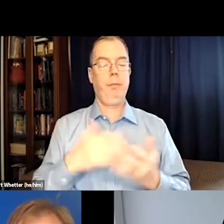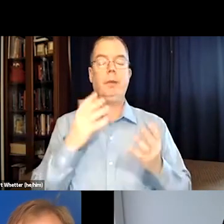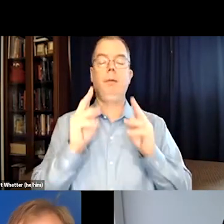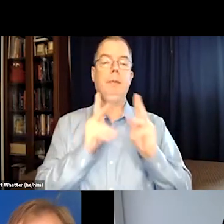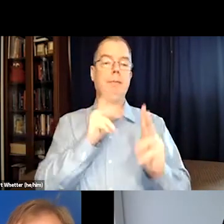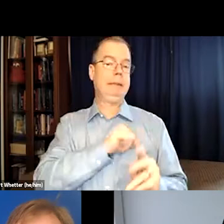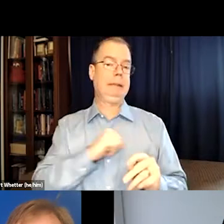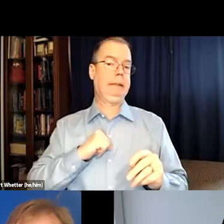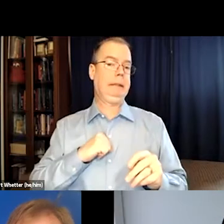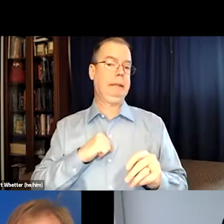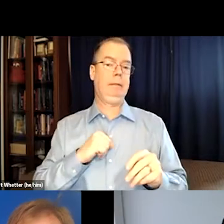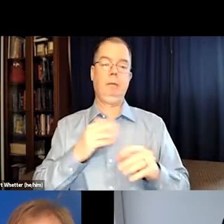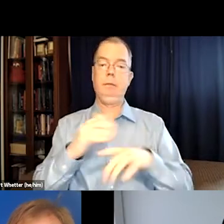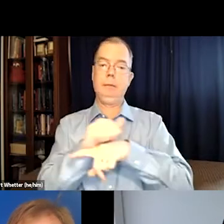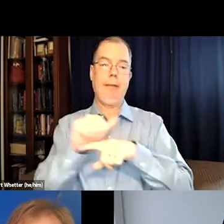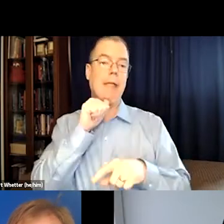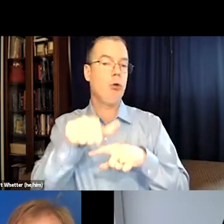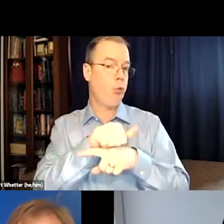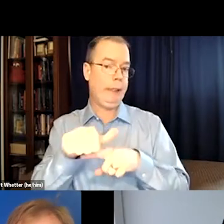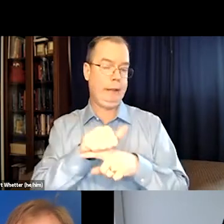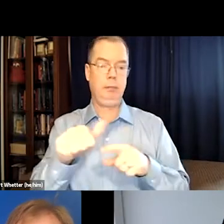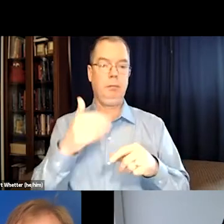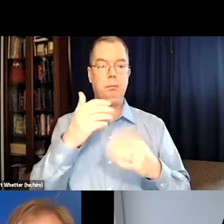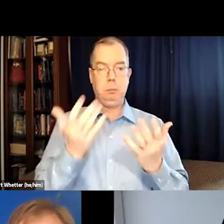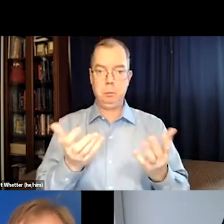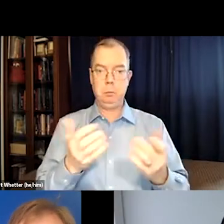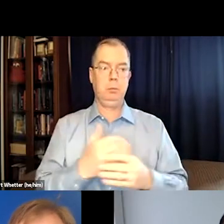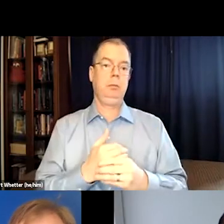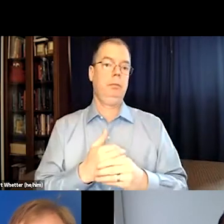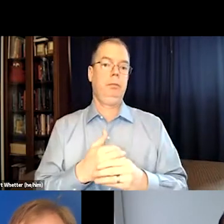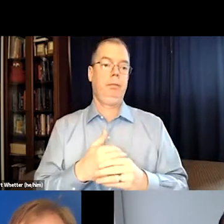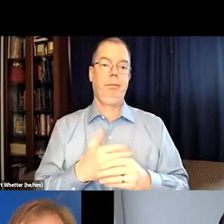Or they may have set it up wrong. Or maybe the staff aren't trained